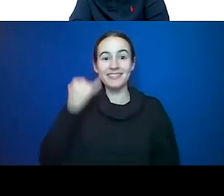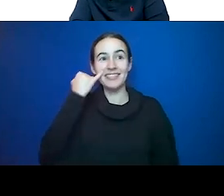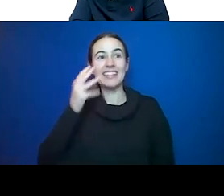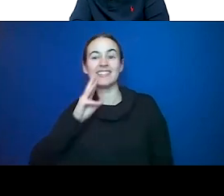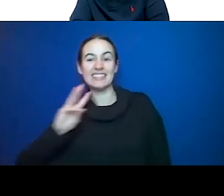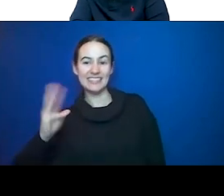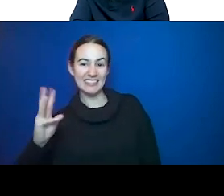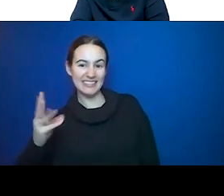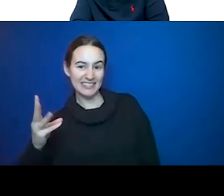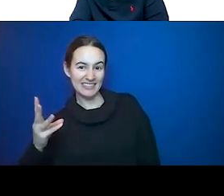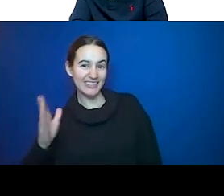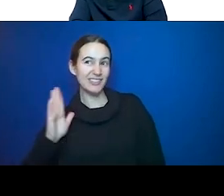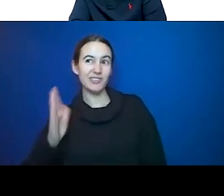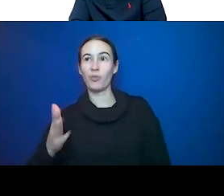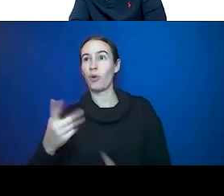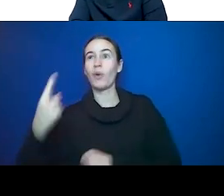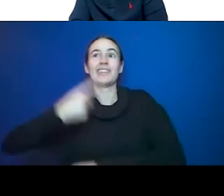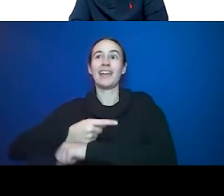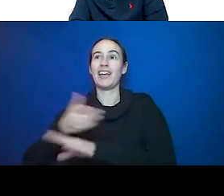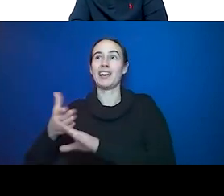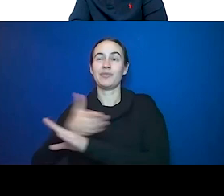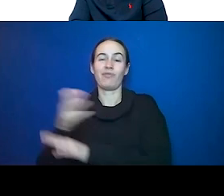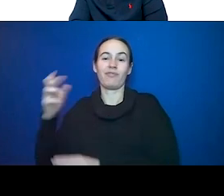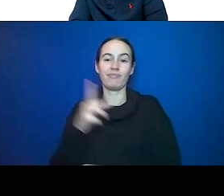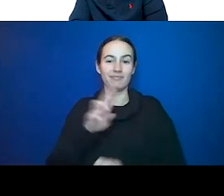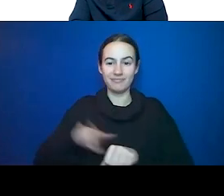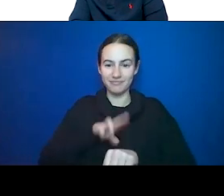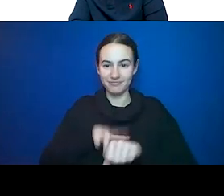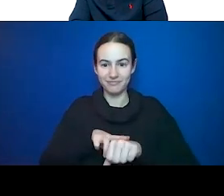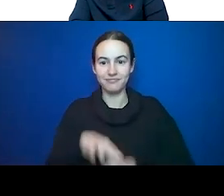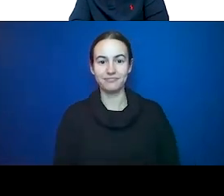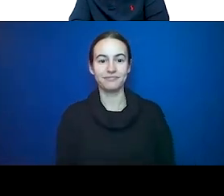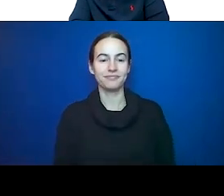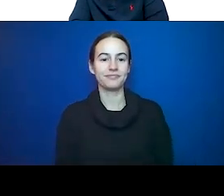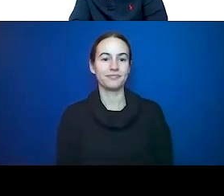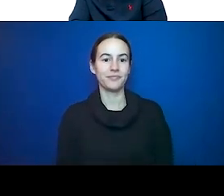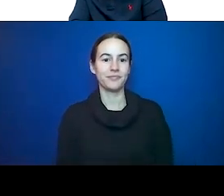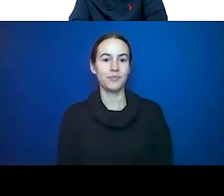normal the next day. The story of TOR. This is just another